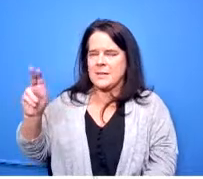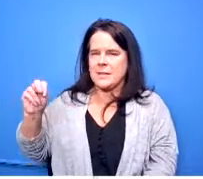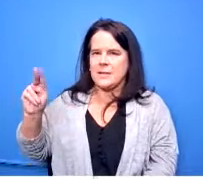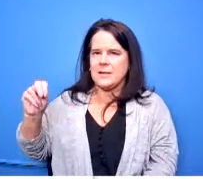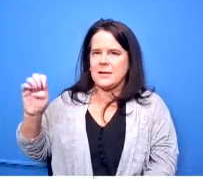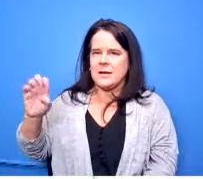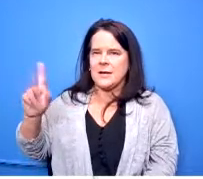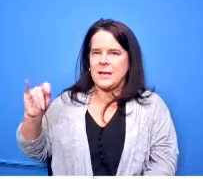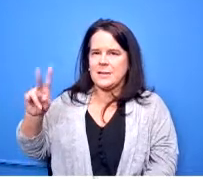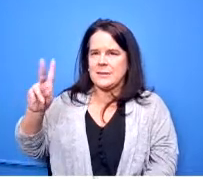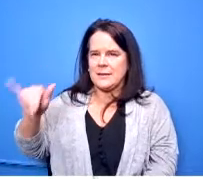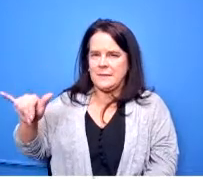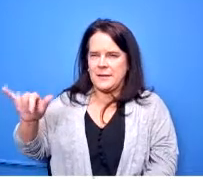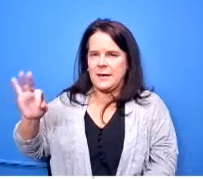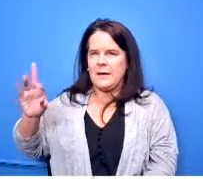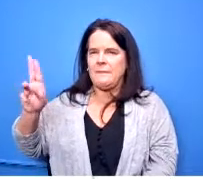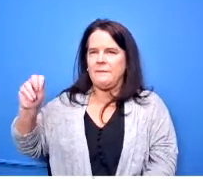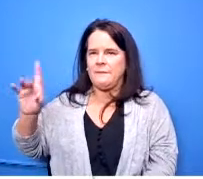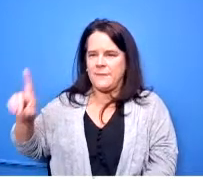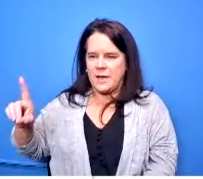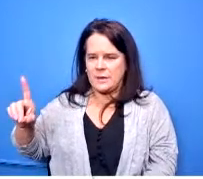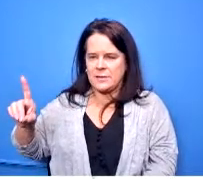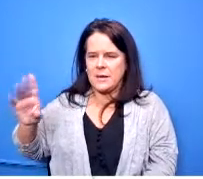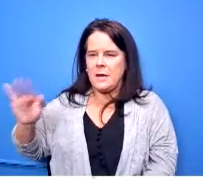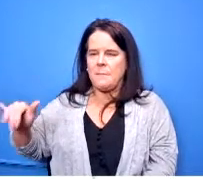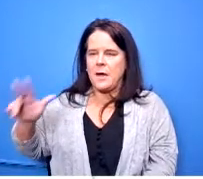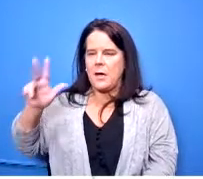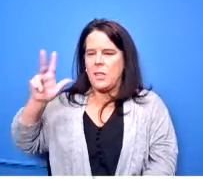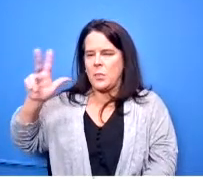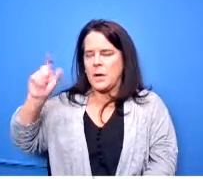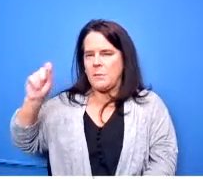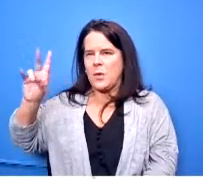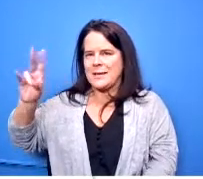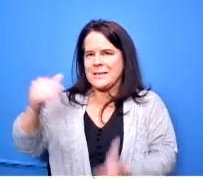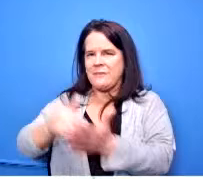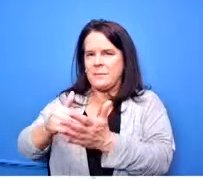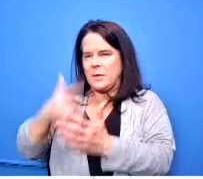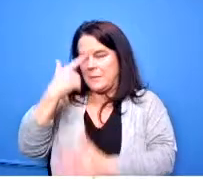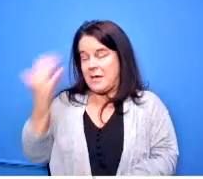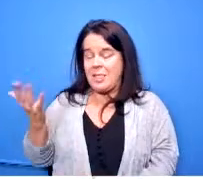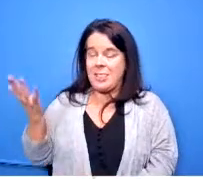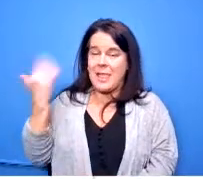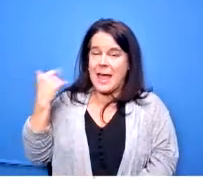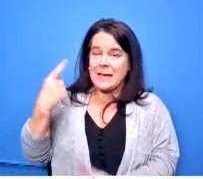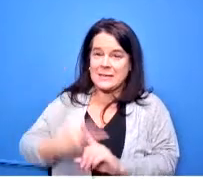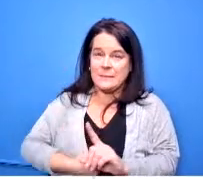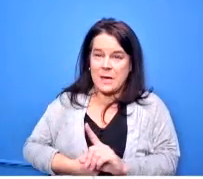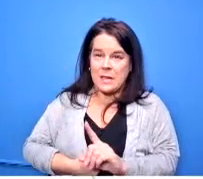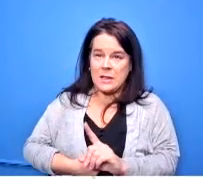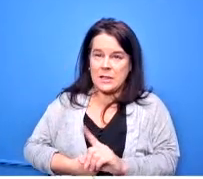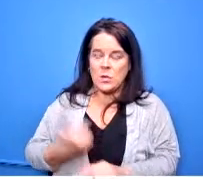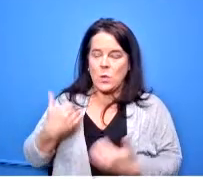by three 3.7 million because last month we did the 2 million and